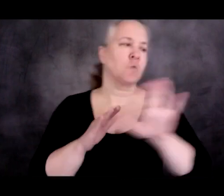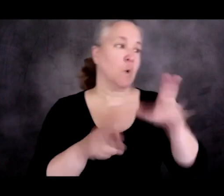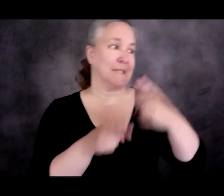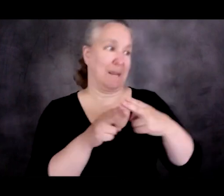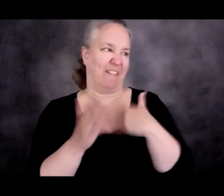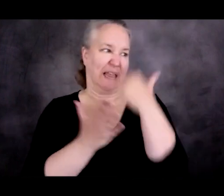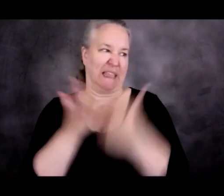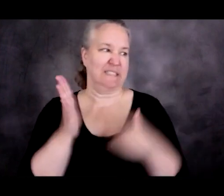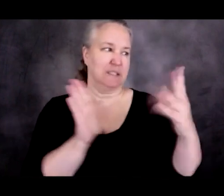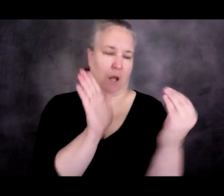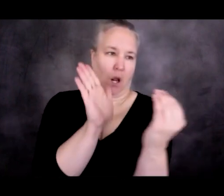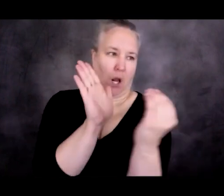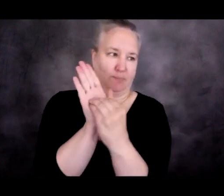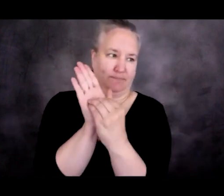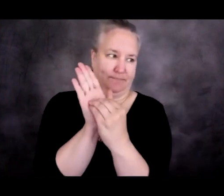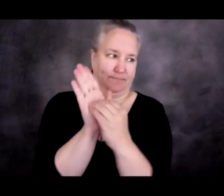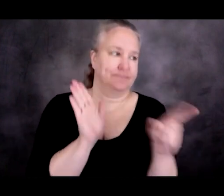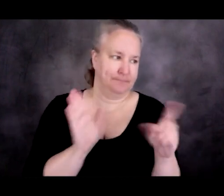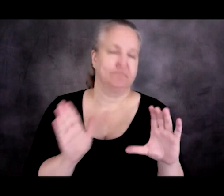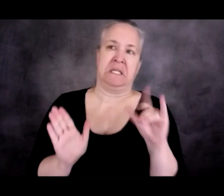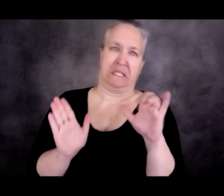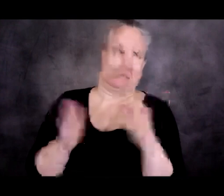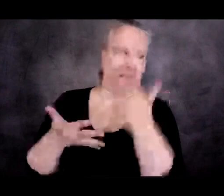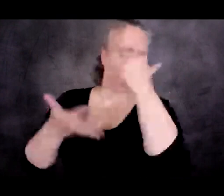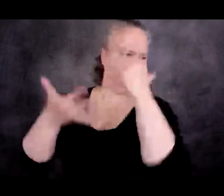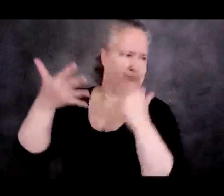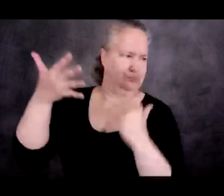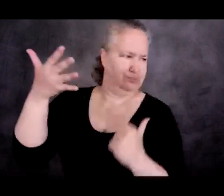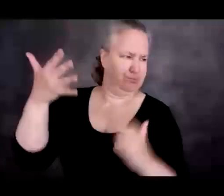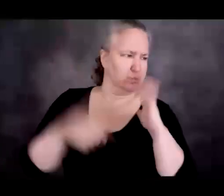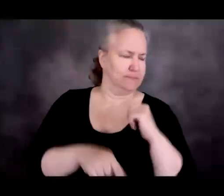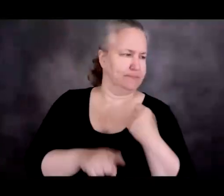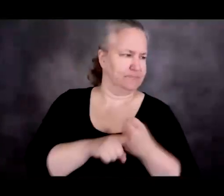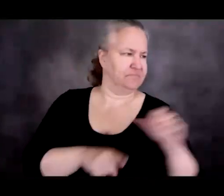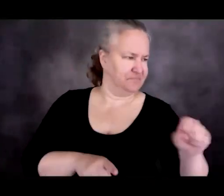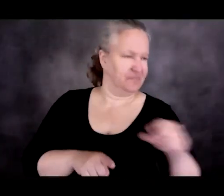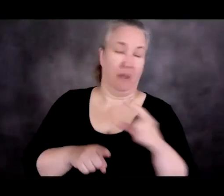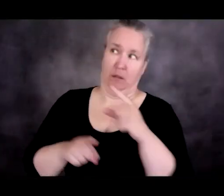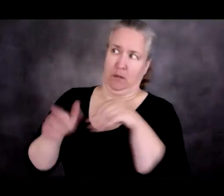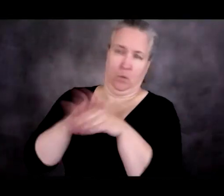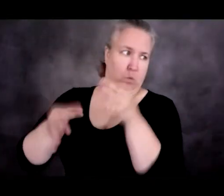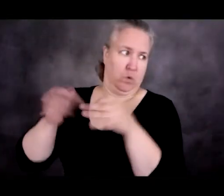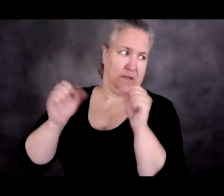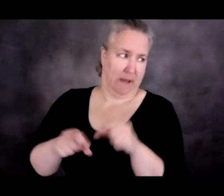And your claim will eventually be adjudicated, but you have to stay on the Mexican side of the border